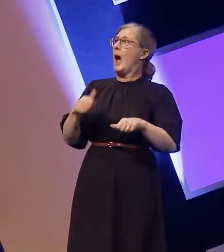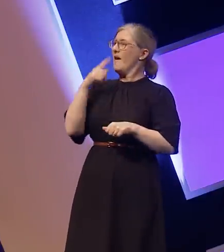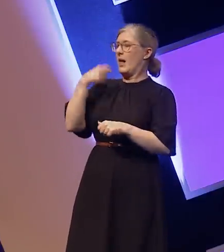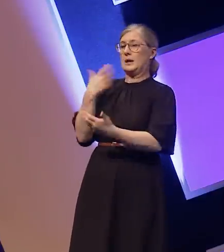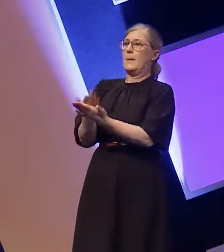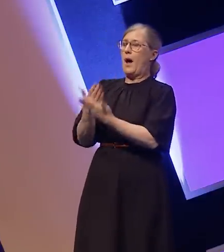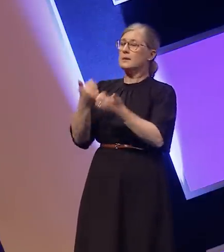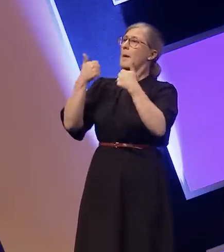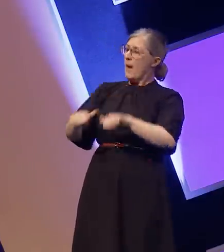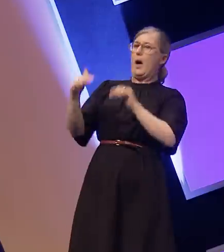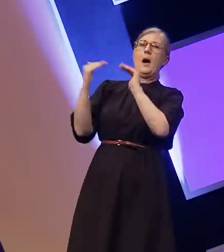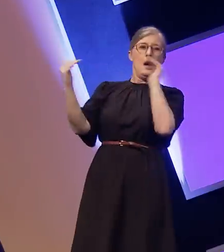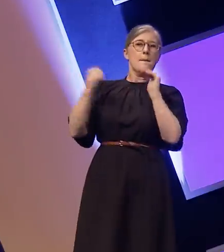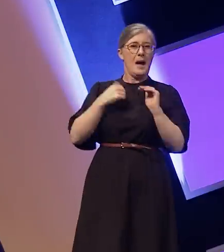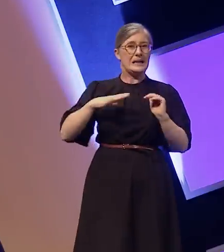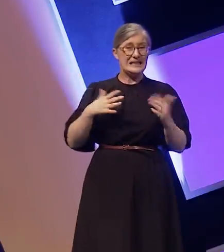It's another job on top of being an actor